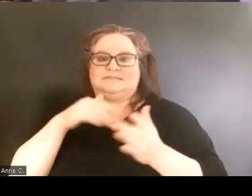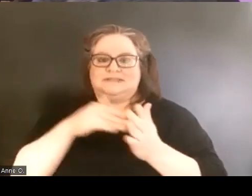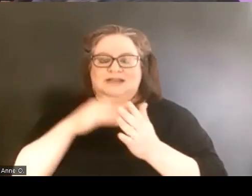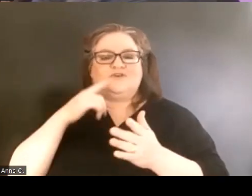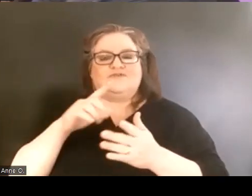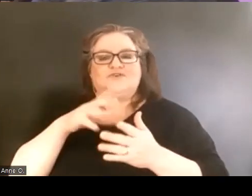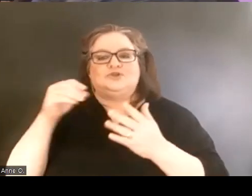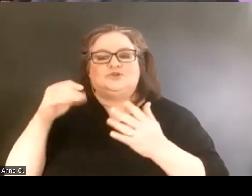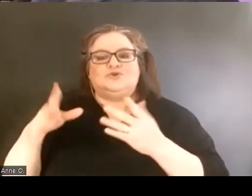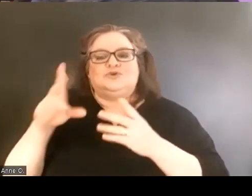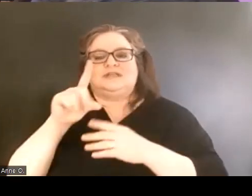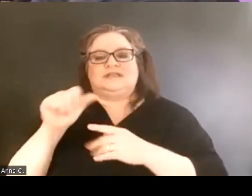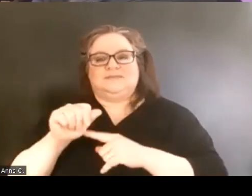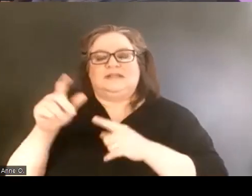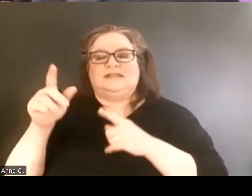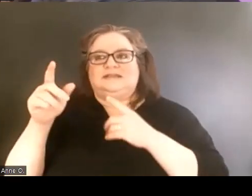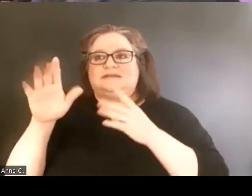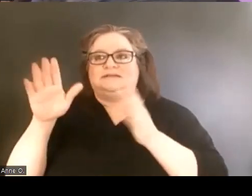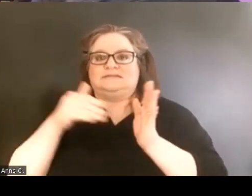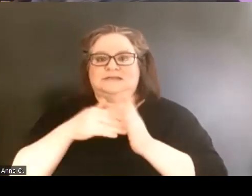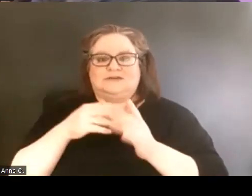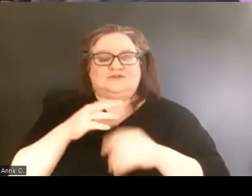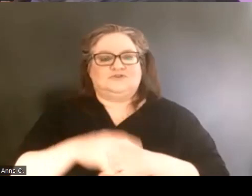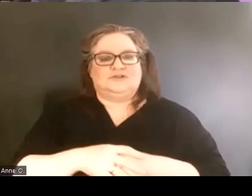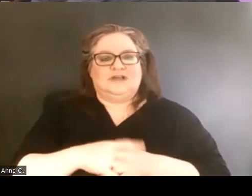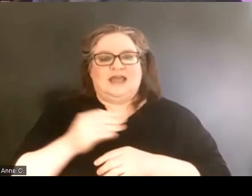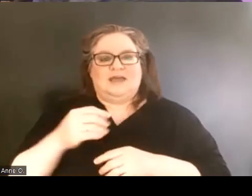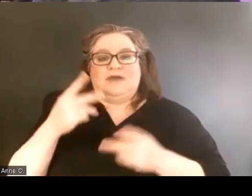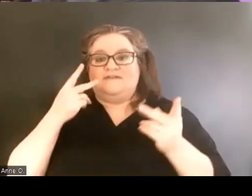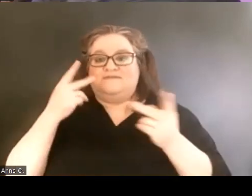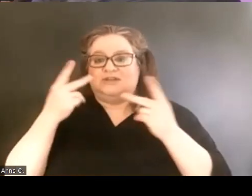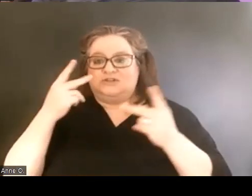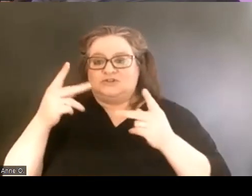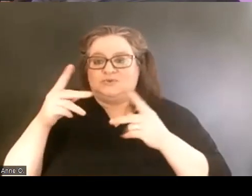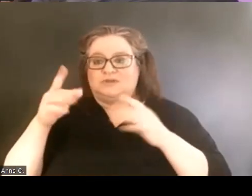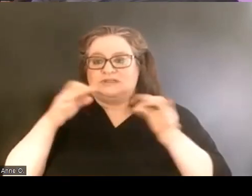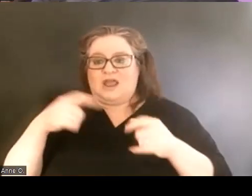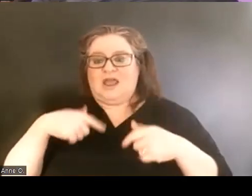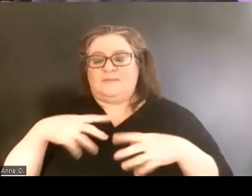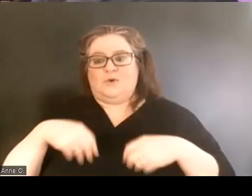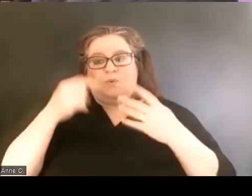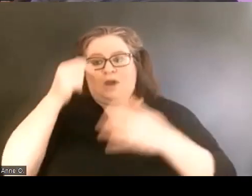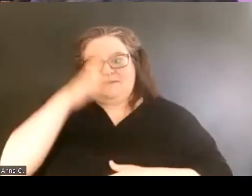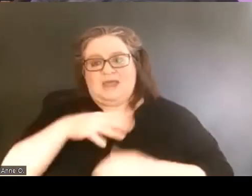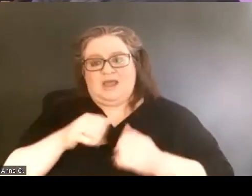My visual description is that I am a white male with light brown hair,